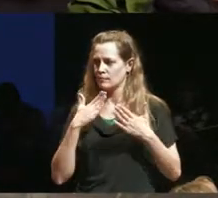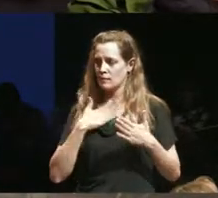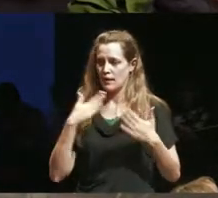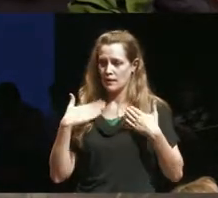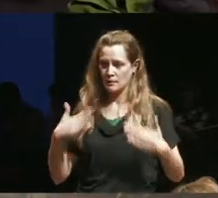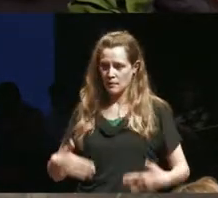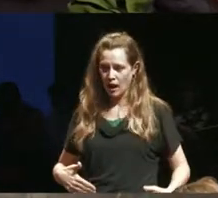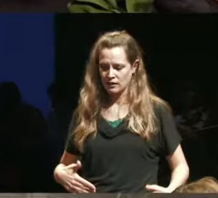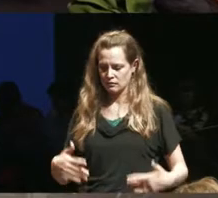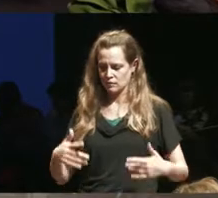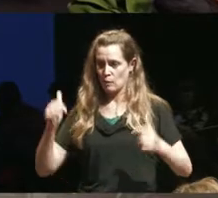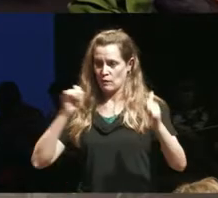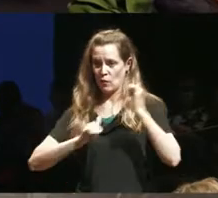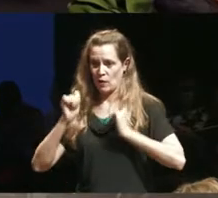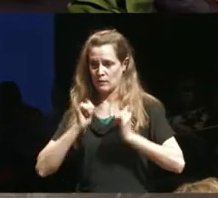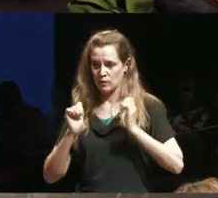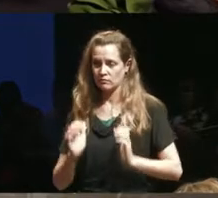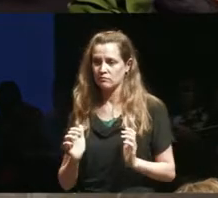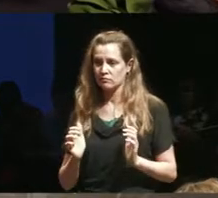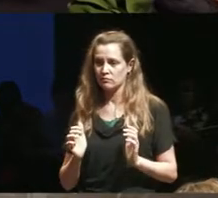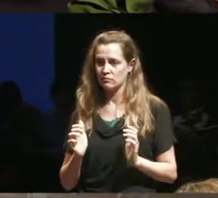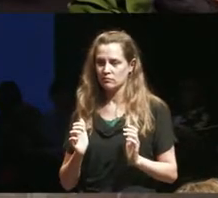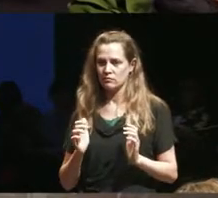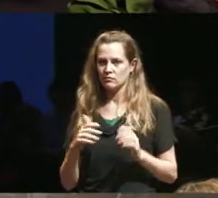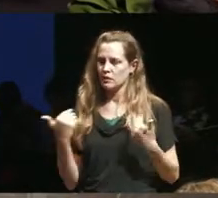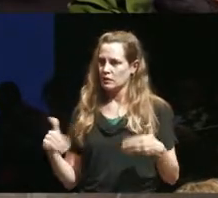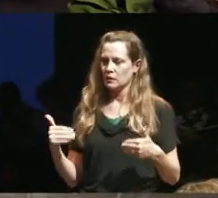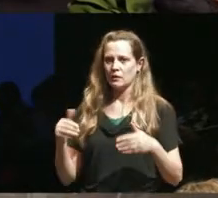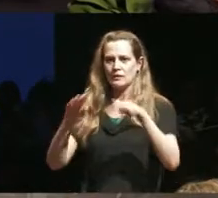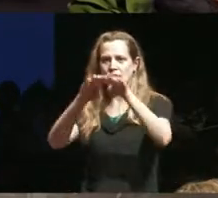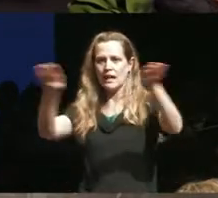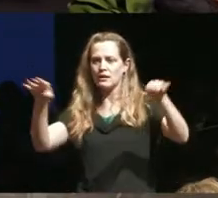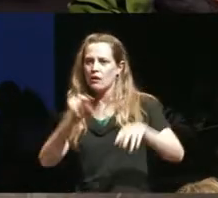performer that is so much more compelling on stage than then before I